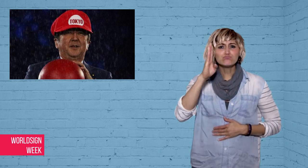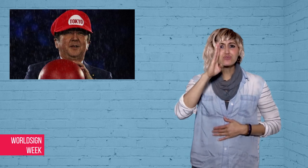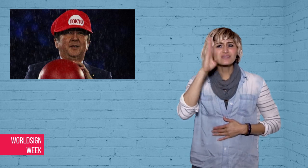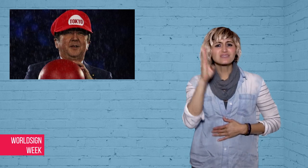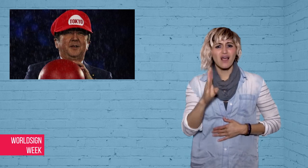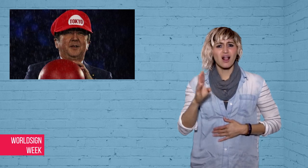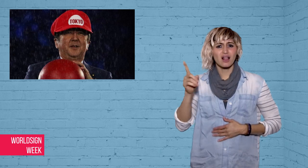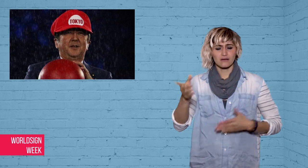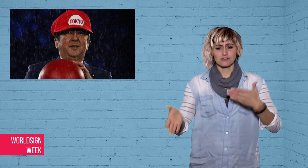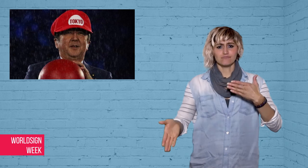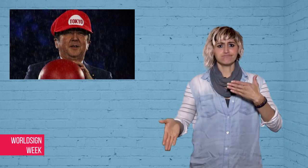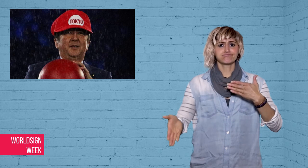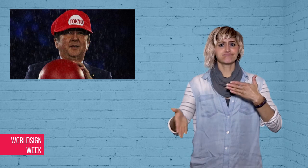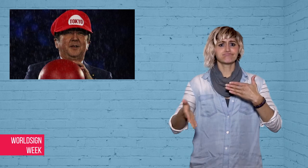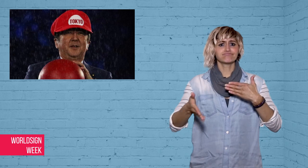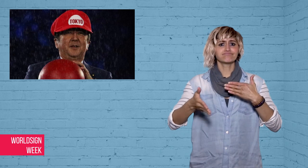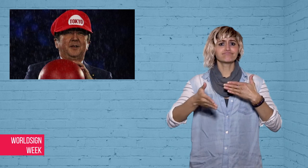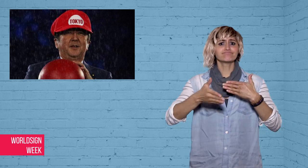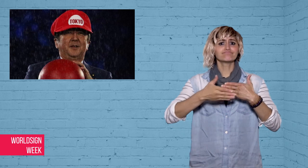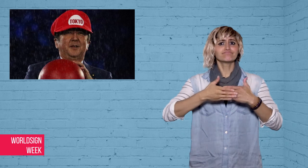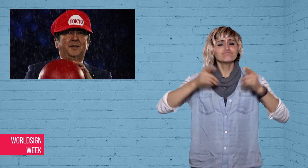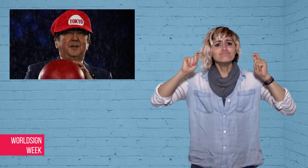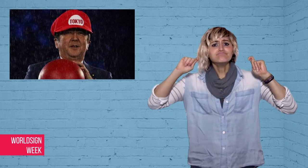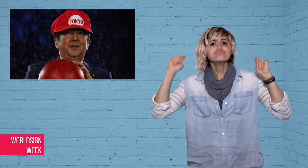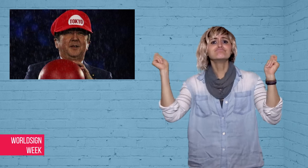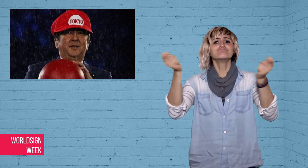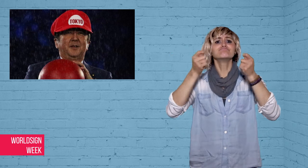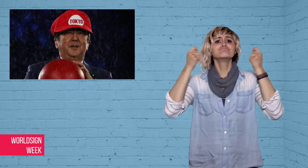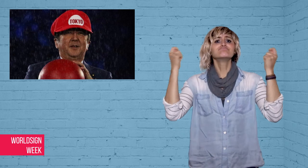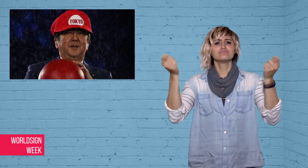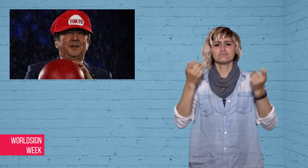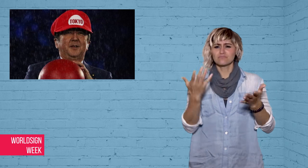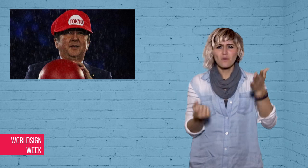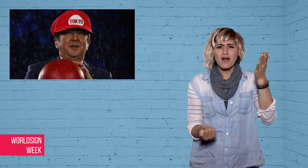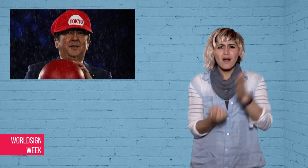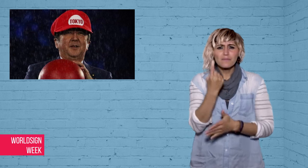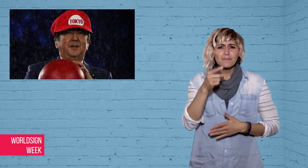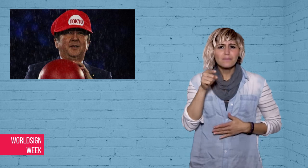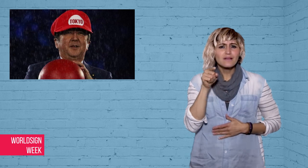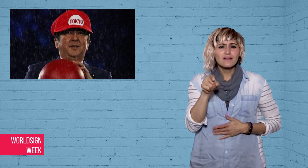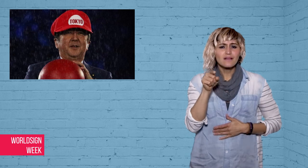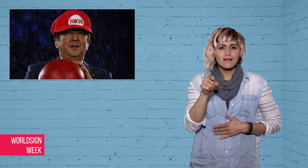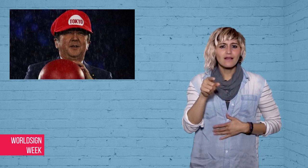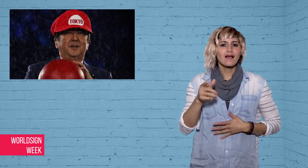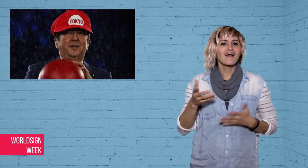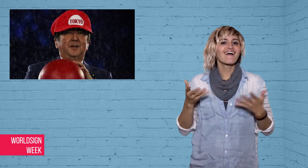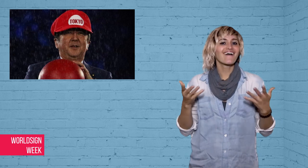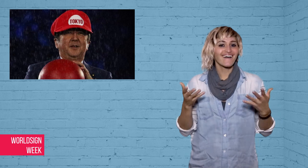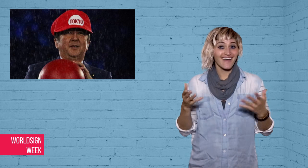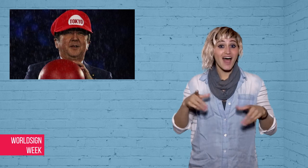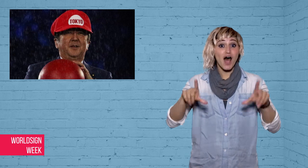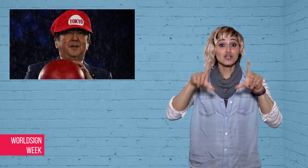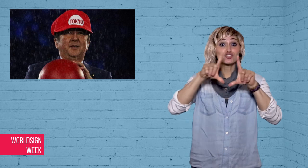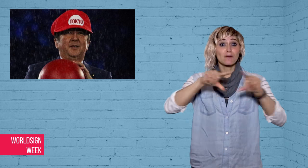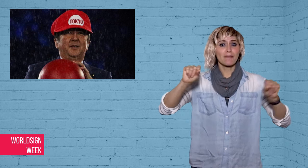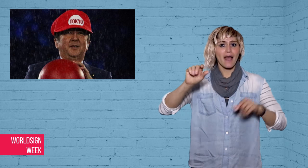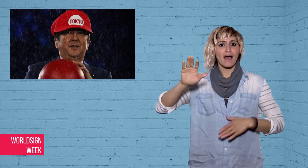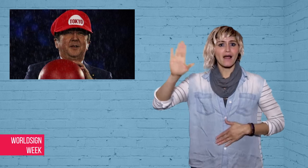characters because they are hosting the Olympics in